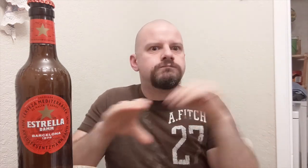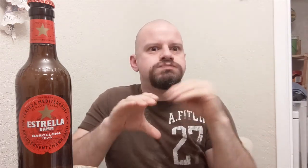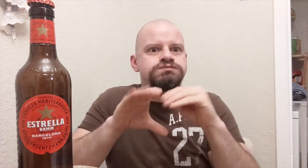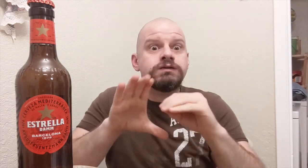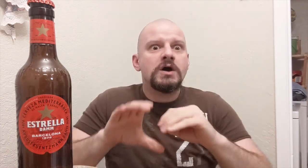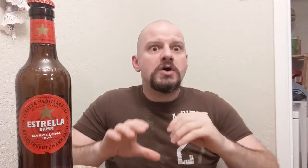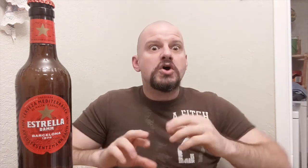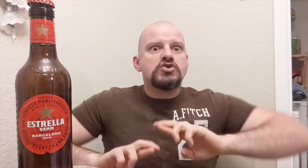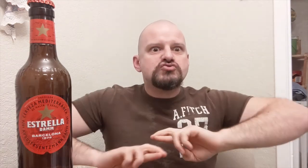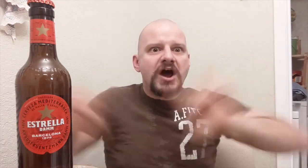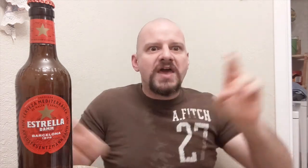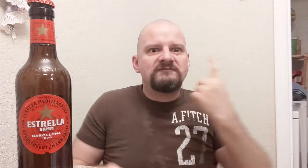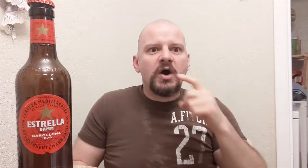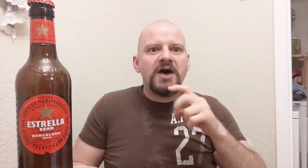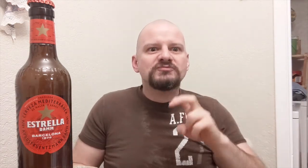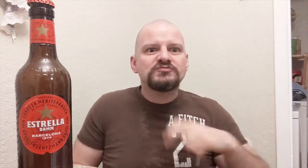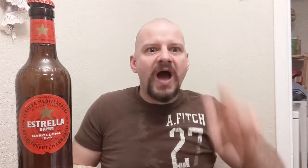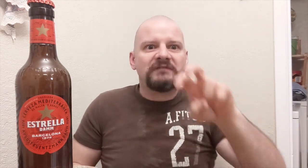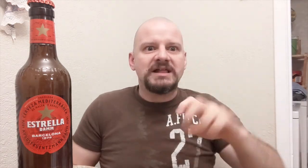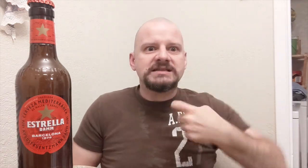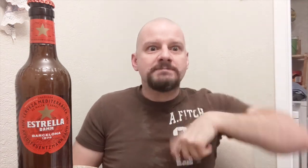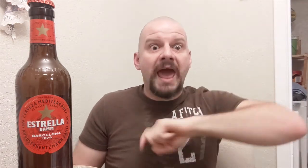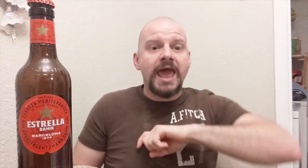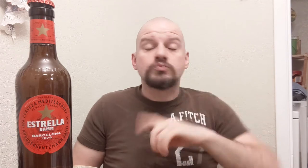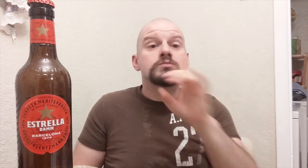the trip to Spain and I'm ready for it!